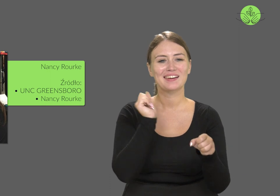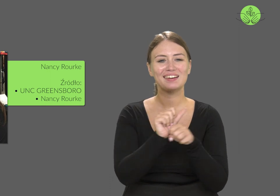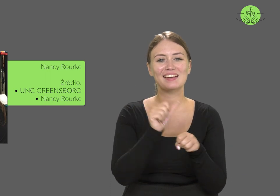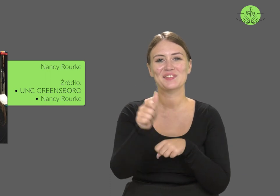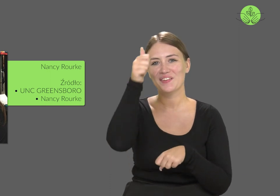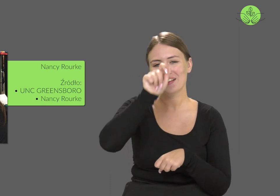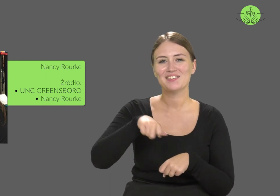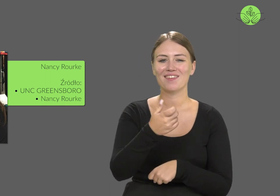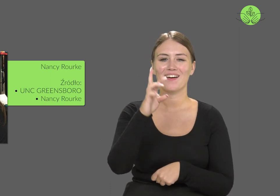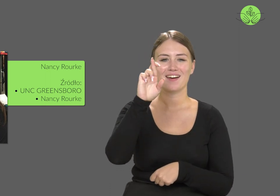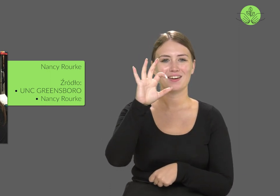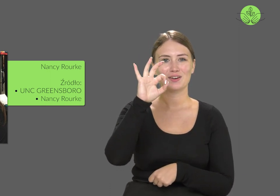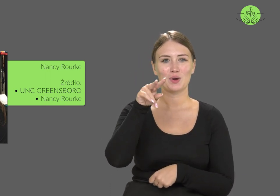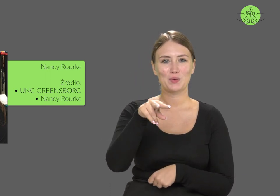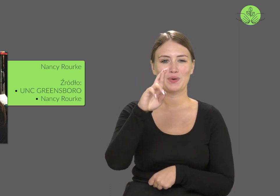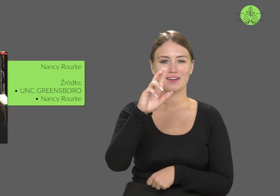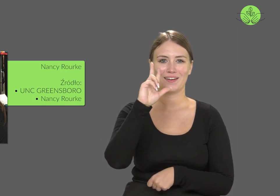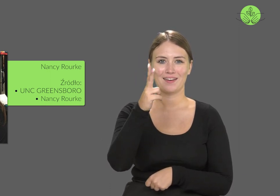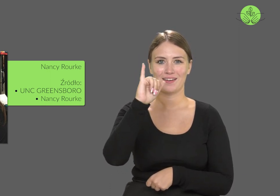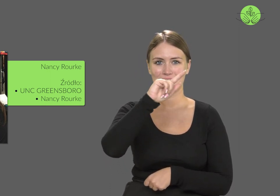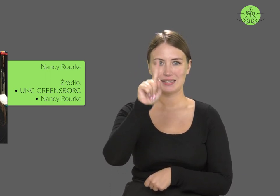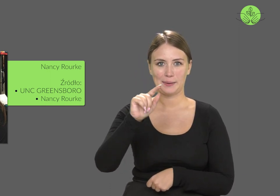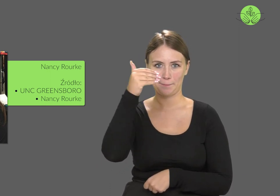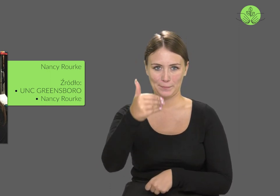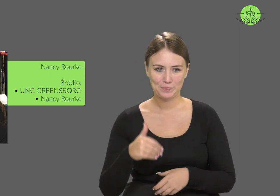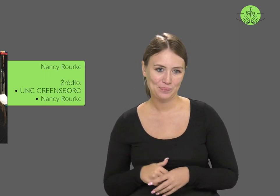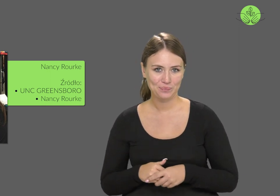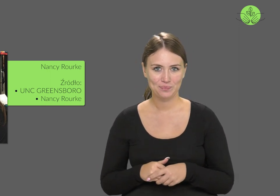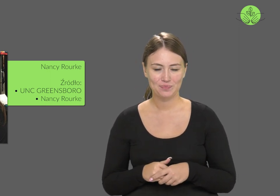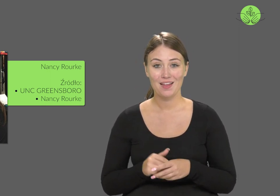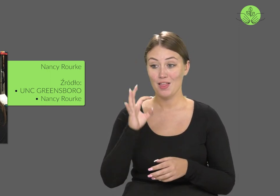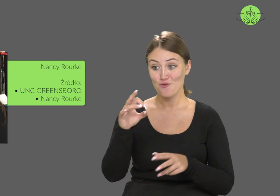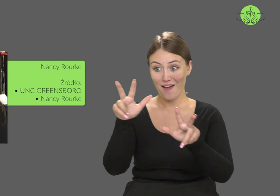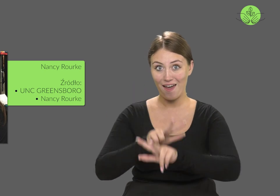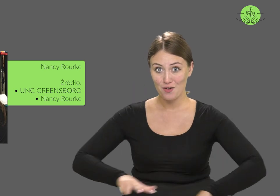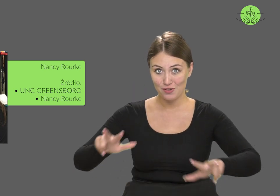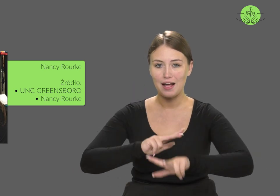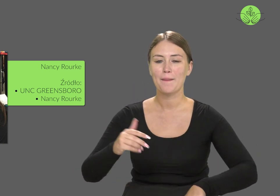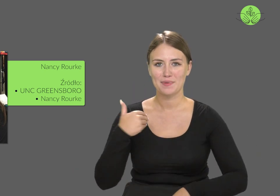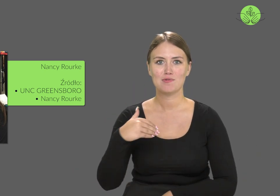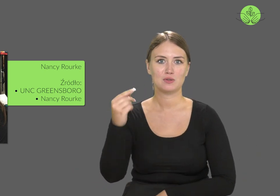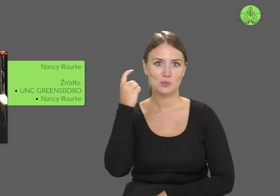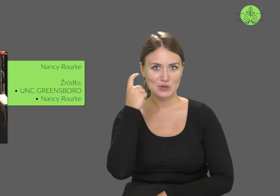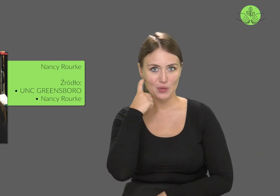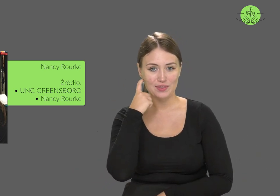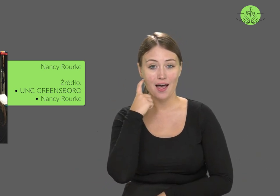often referred to as "Rourkeism." Nancy's family was hearing,